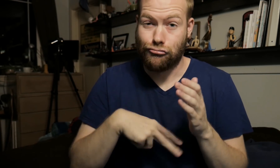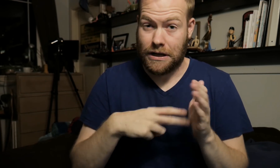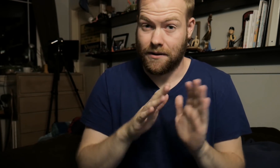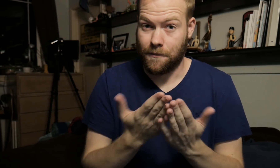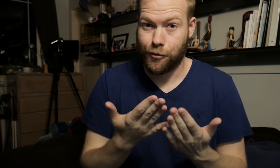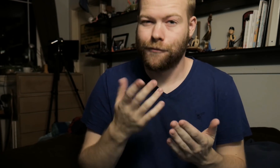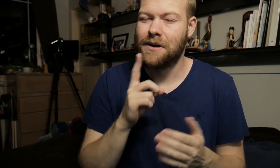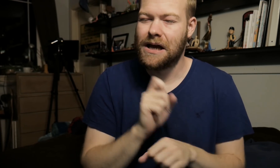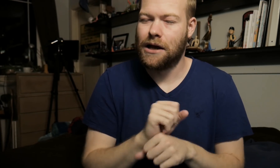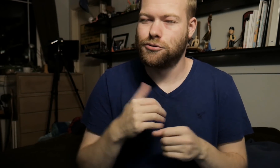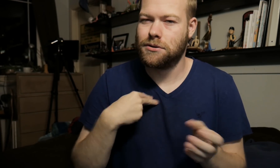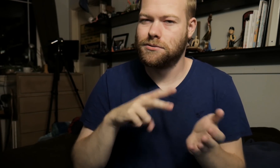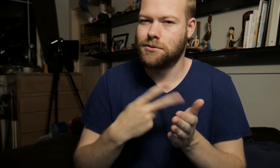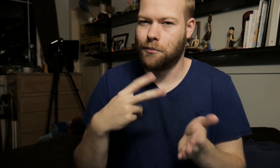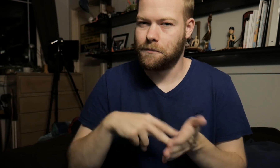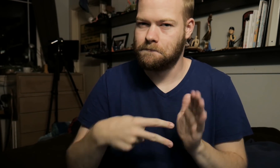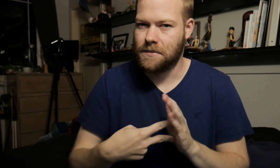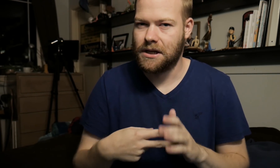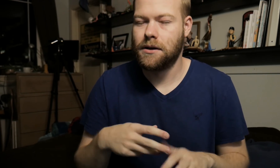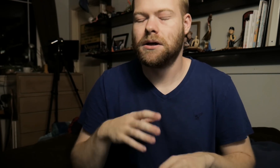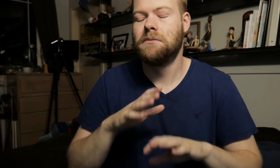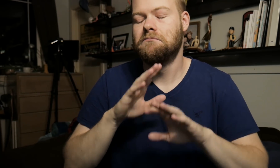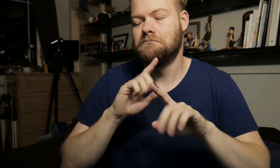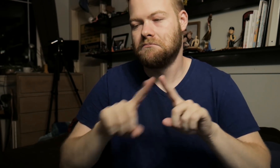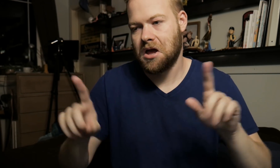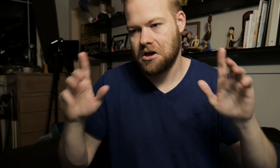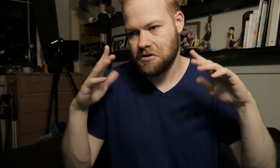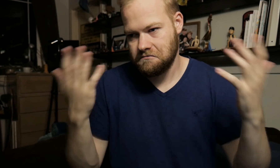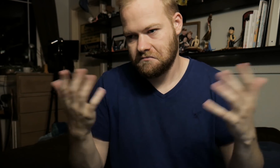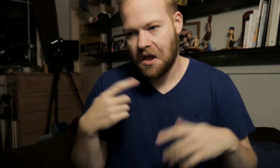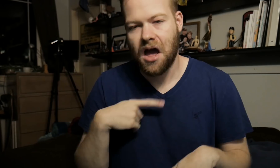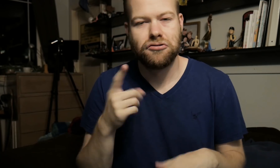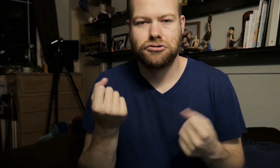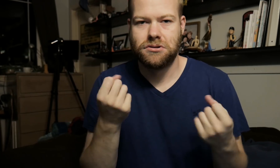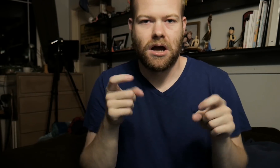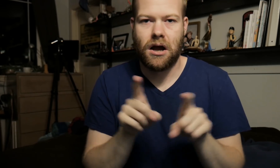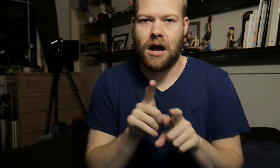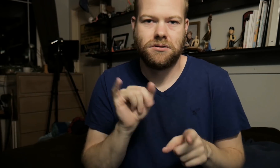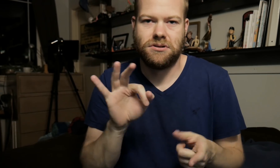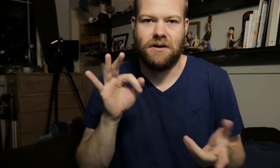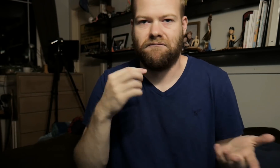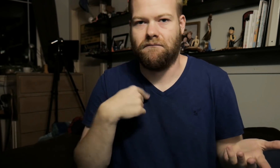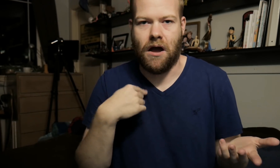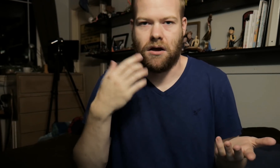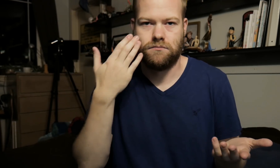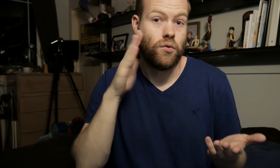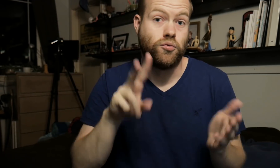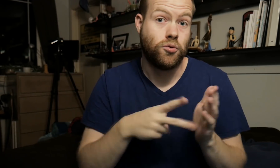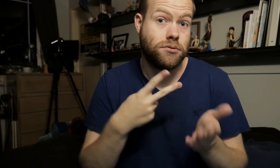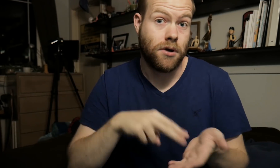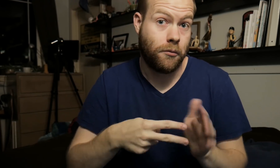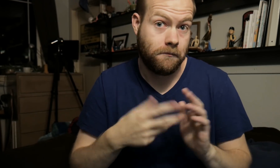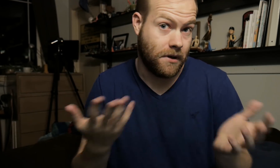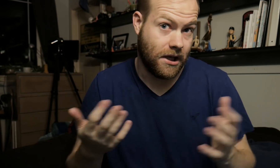Reading the book, it actually has a double meaning. But I'll just sign it as if I don't know the double meaning.